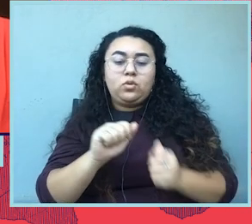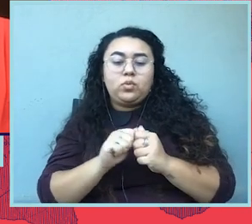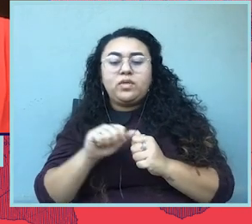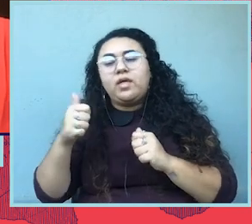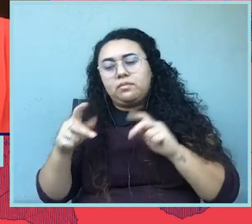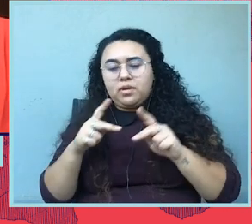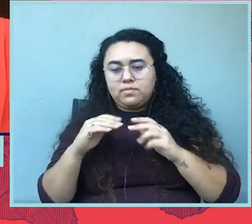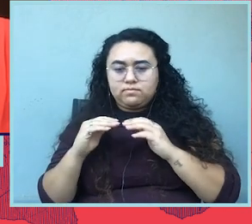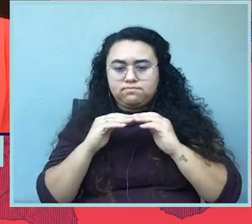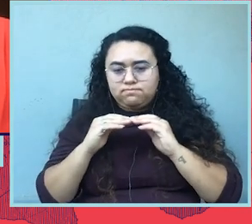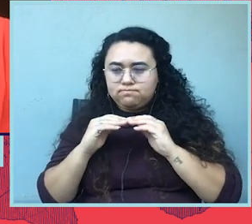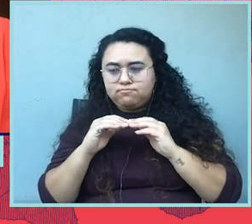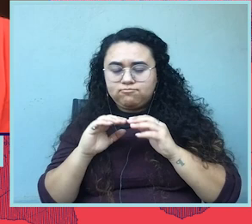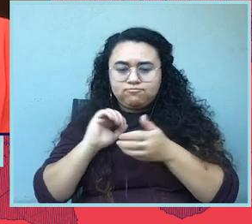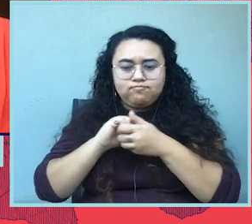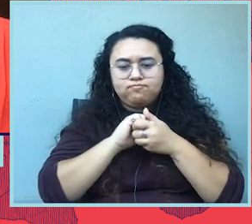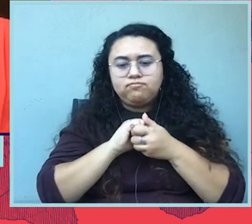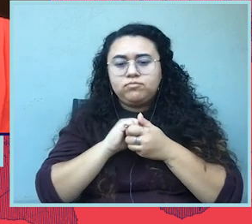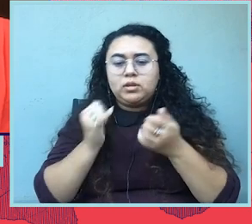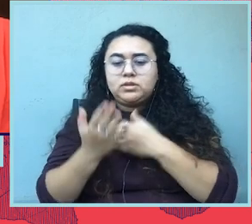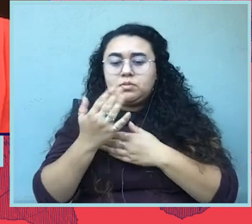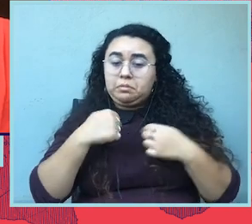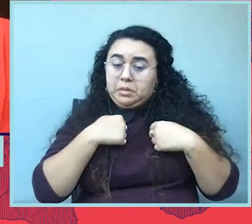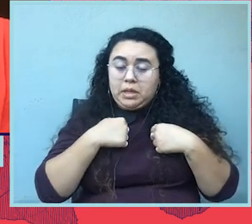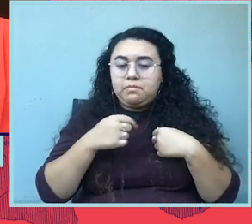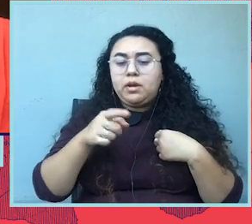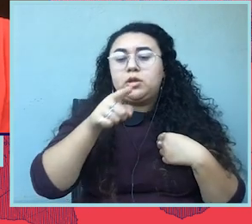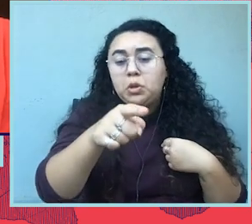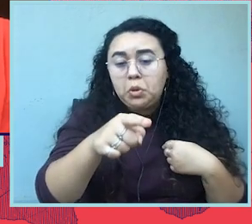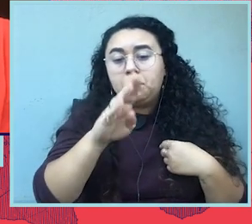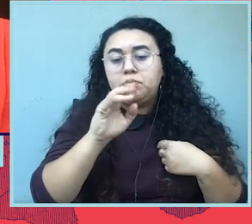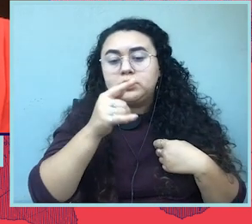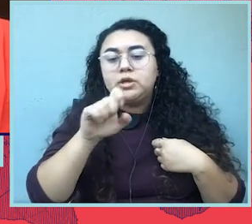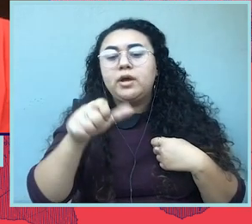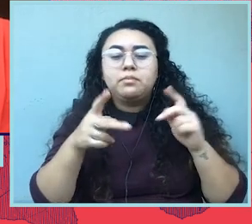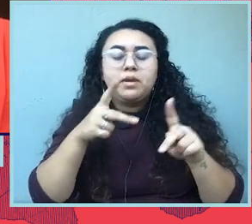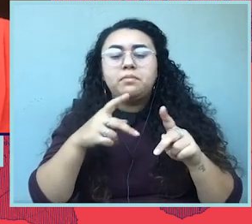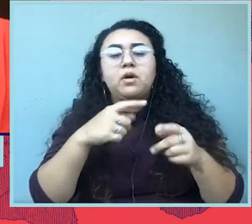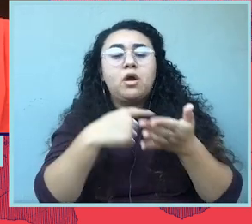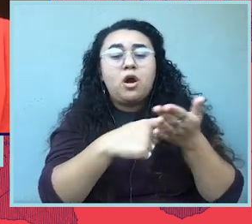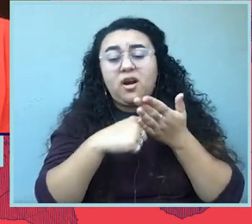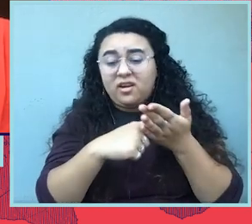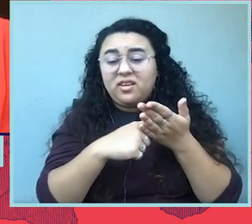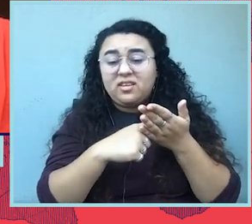not me, but you and others argued the case before the Supreme Court with very little notice. Only 10 days.